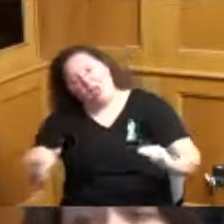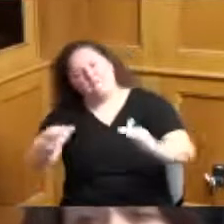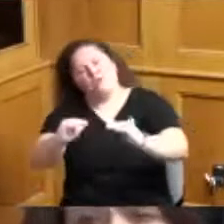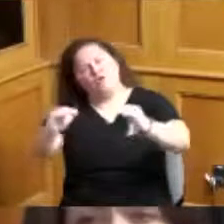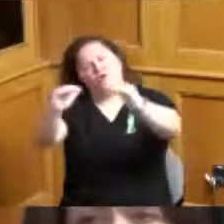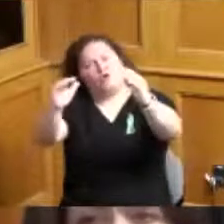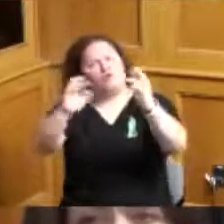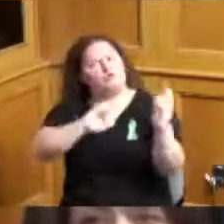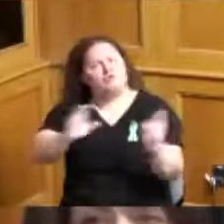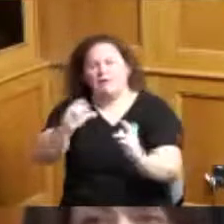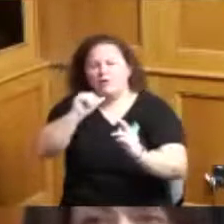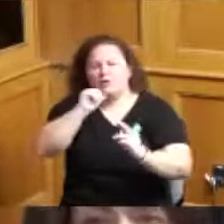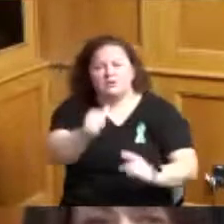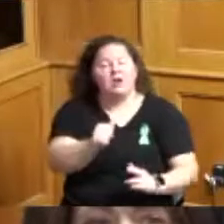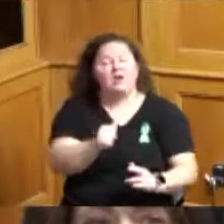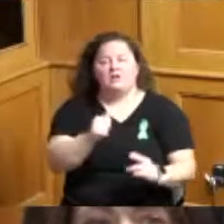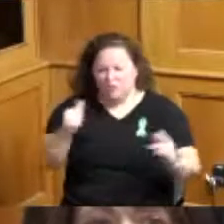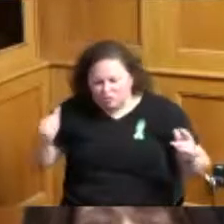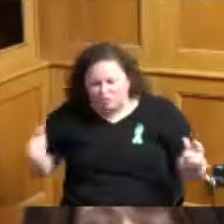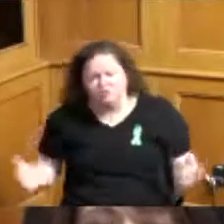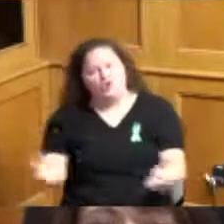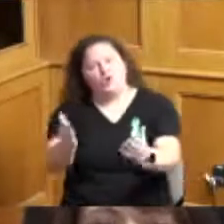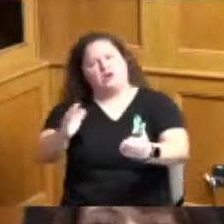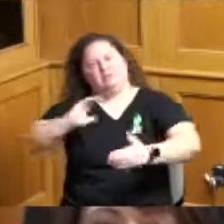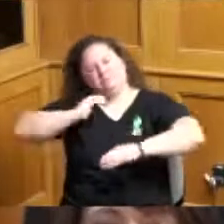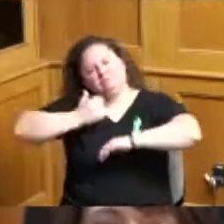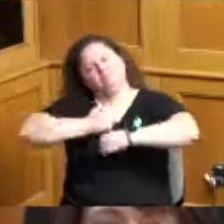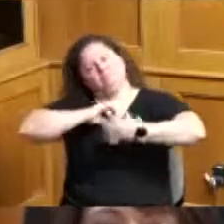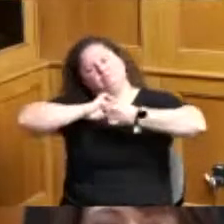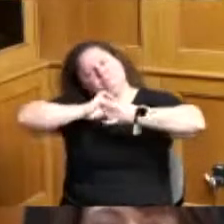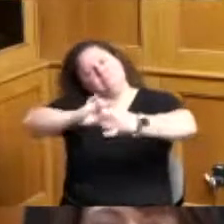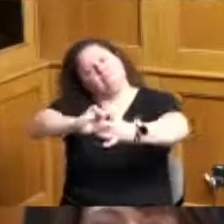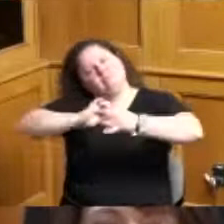by building these relationships and helping to reduce the stigma with these individuals who